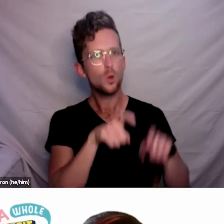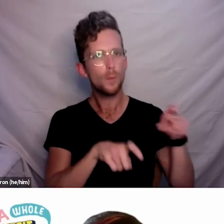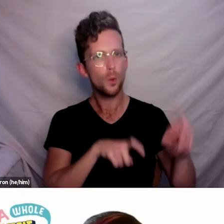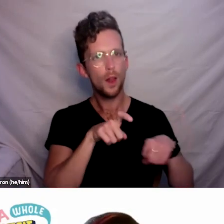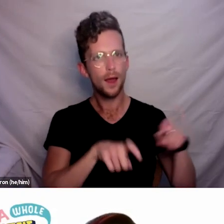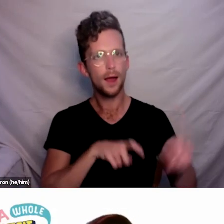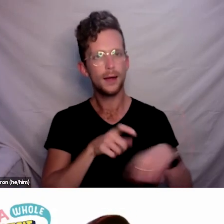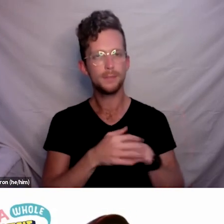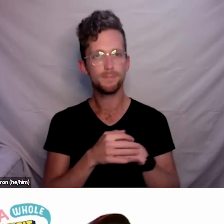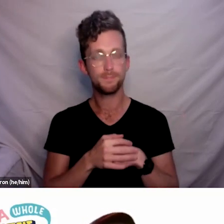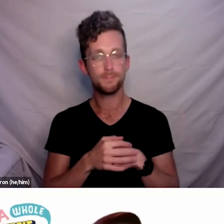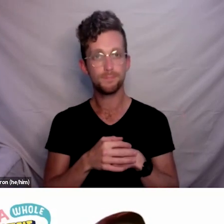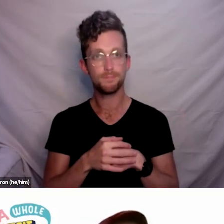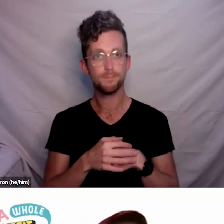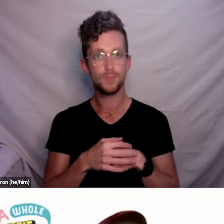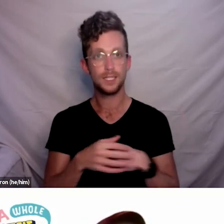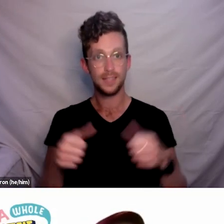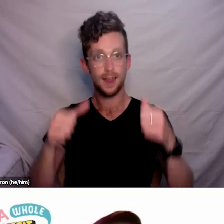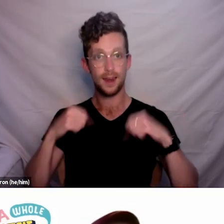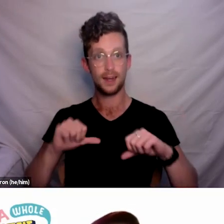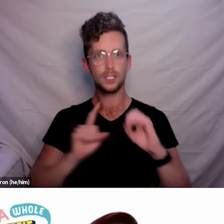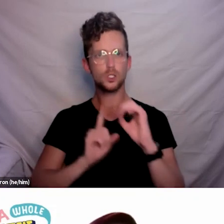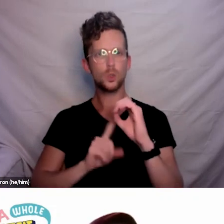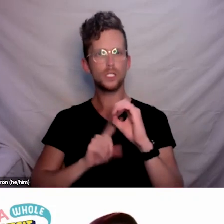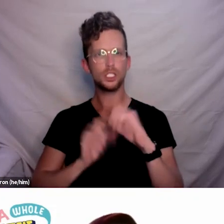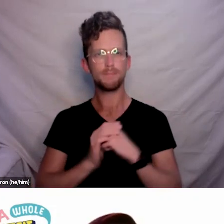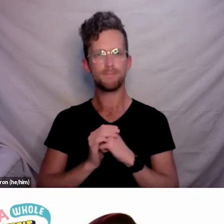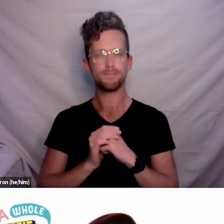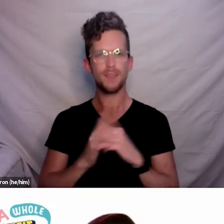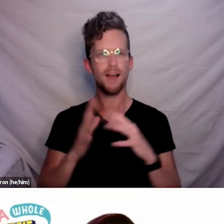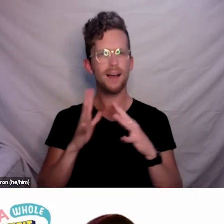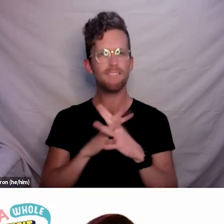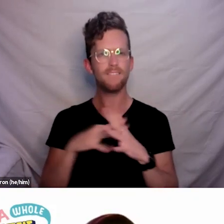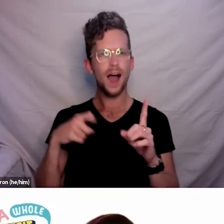So the next question we have is - what steps is Whaikaha taking or planning